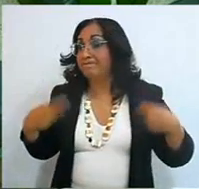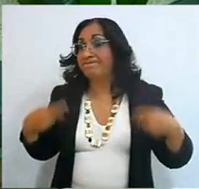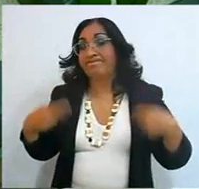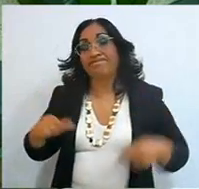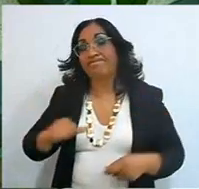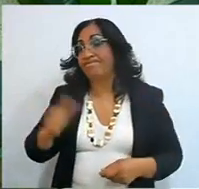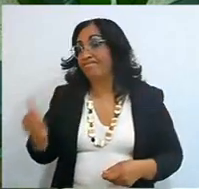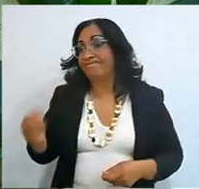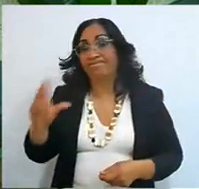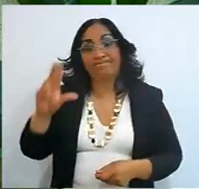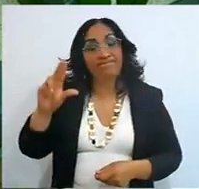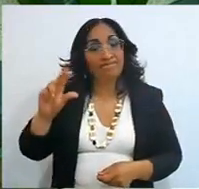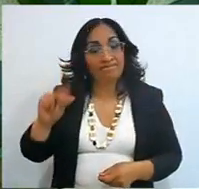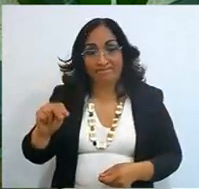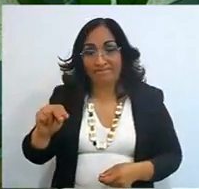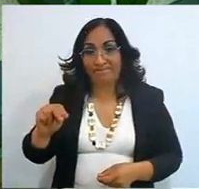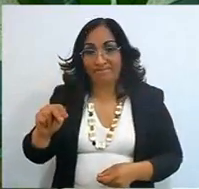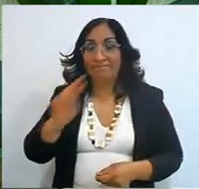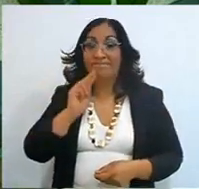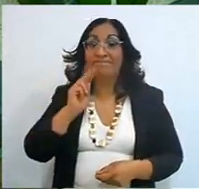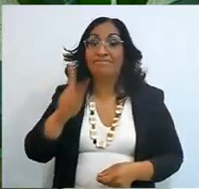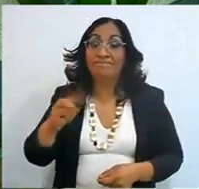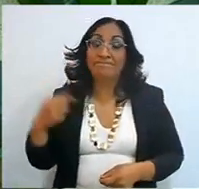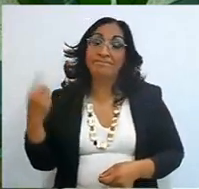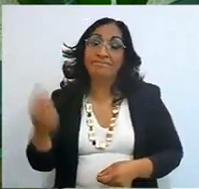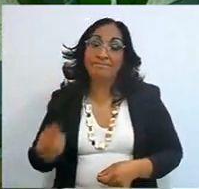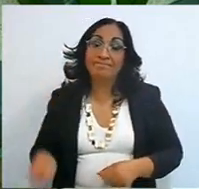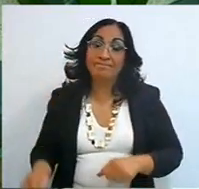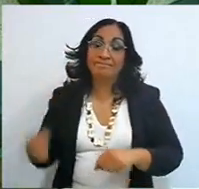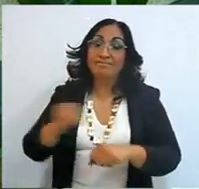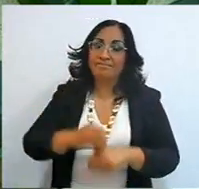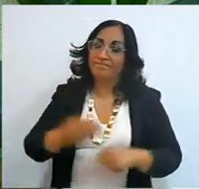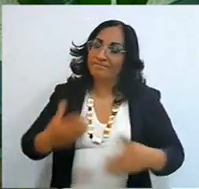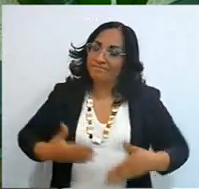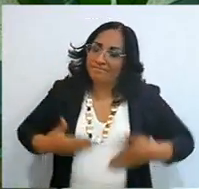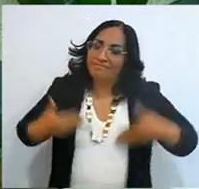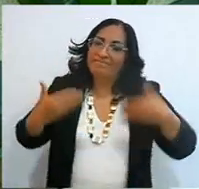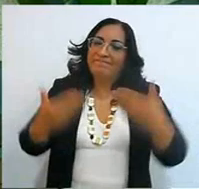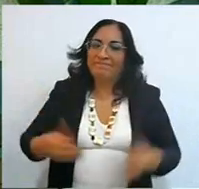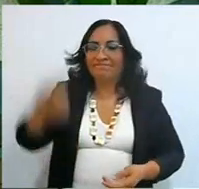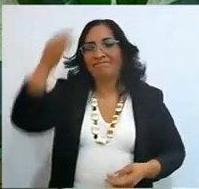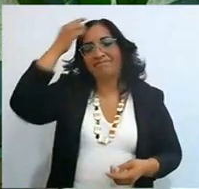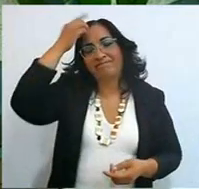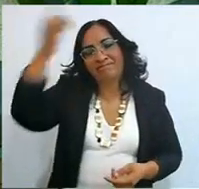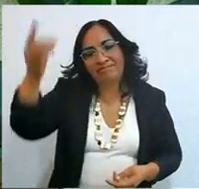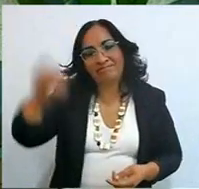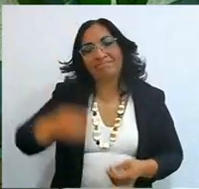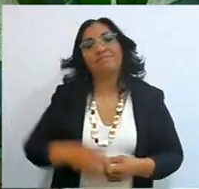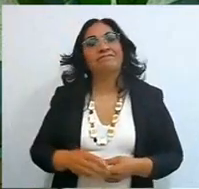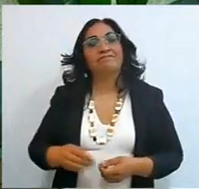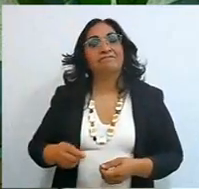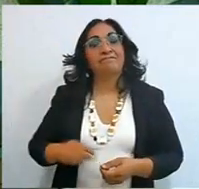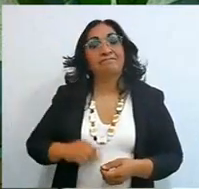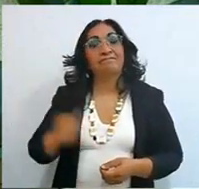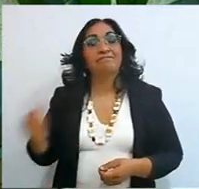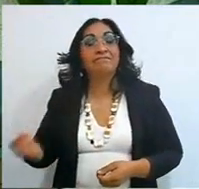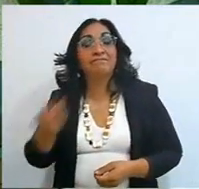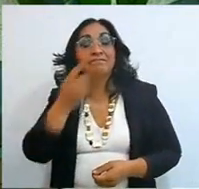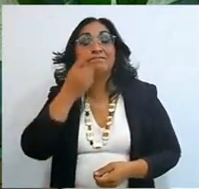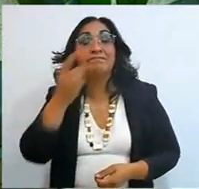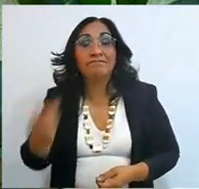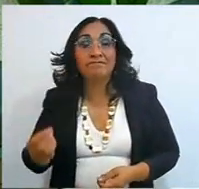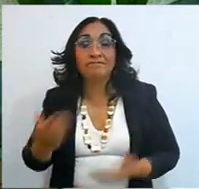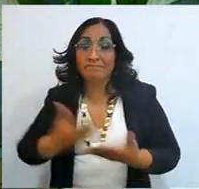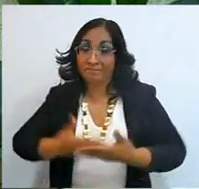Hence, of course, there was a time when they told me, Ana, it's time to go out, but you know what, I was already prepared,